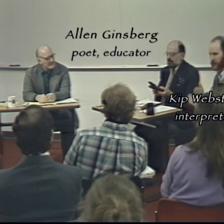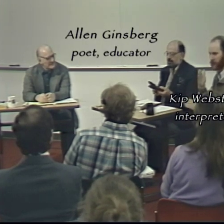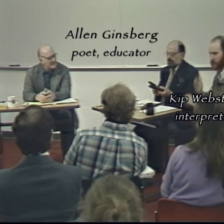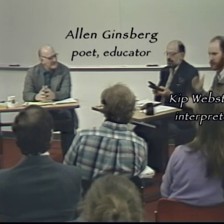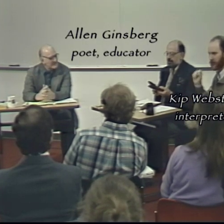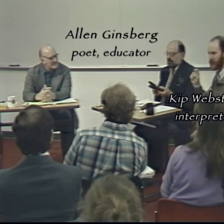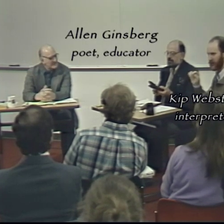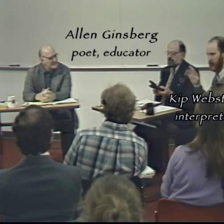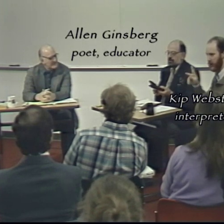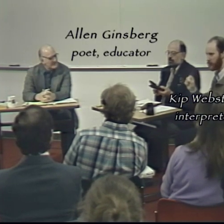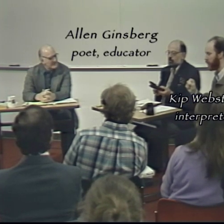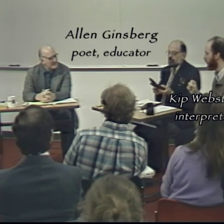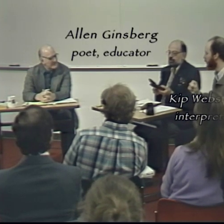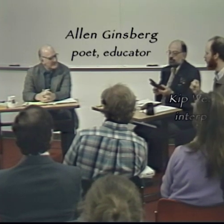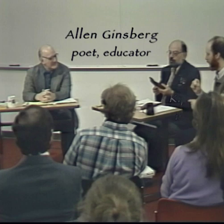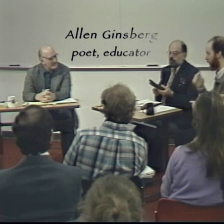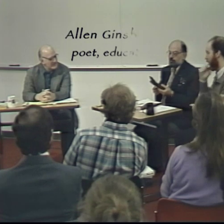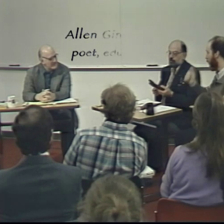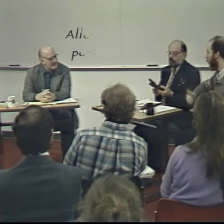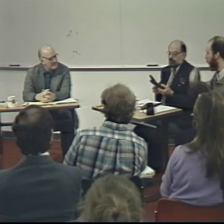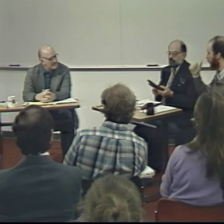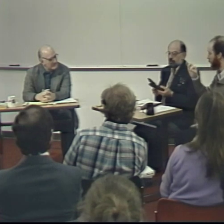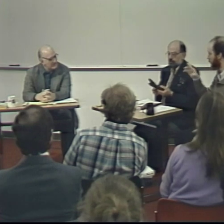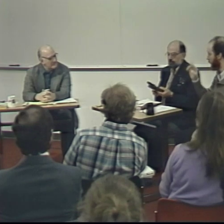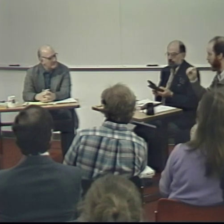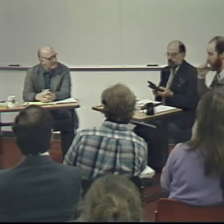This is the oldest form of poetry in the world.